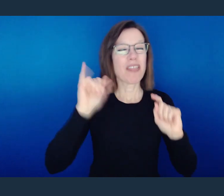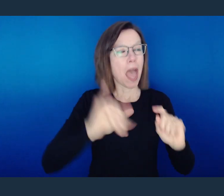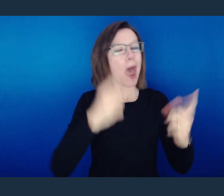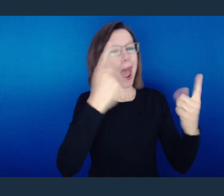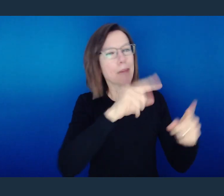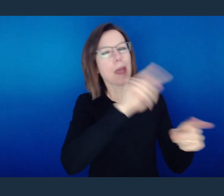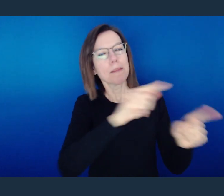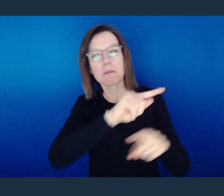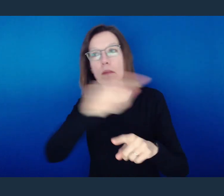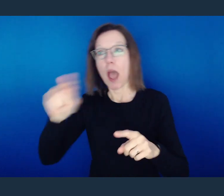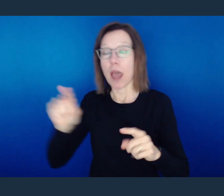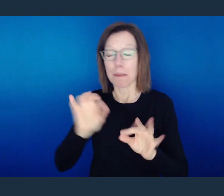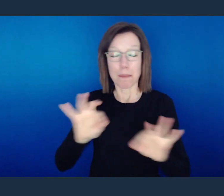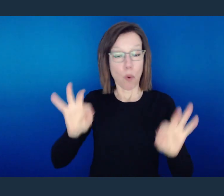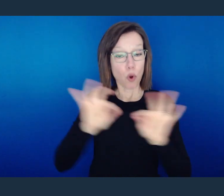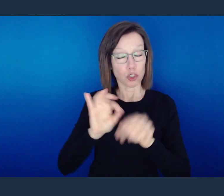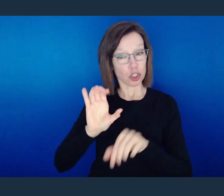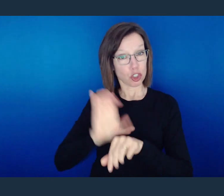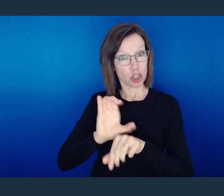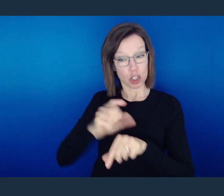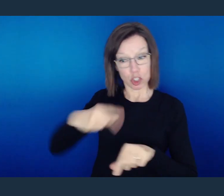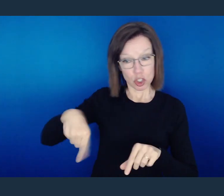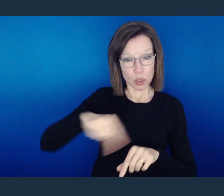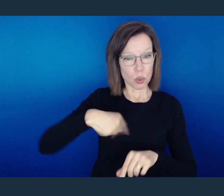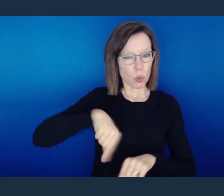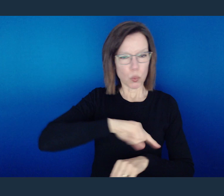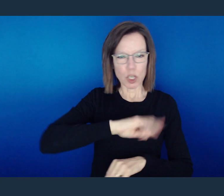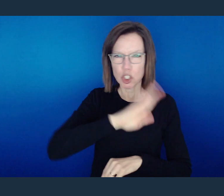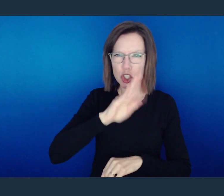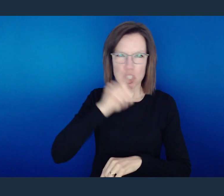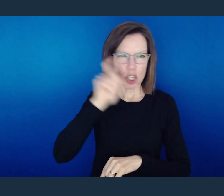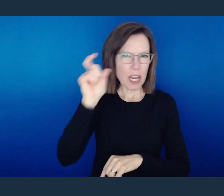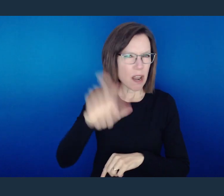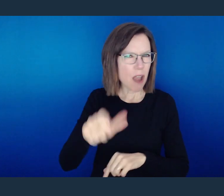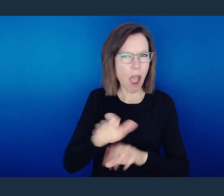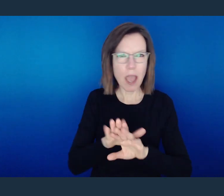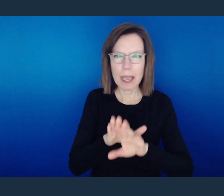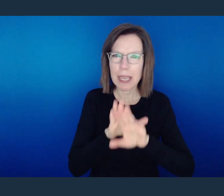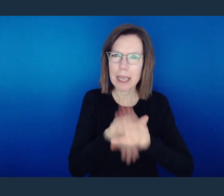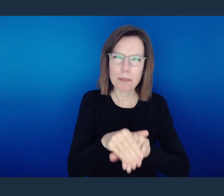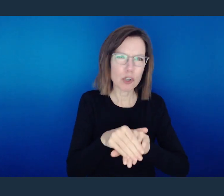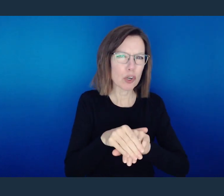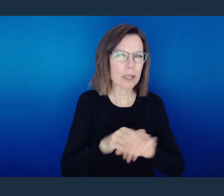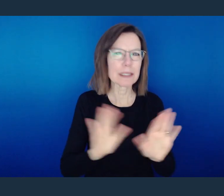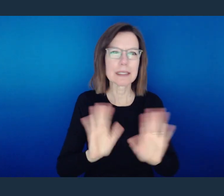But where hypocrisy should not exist is in the church.